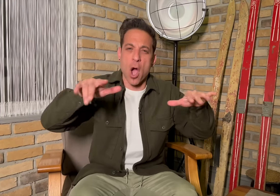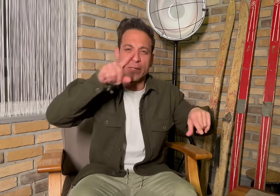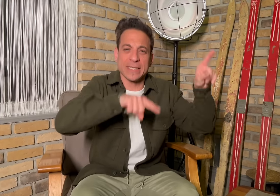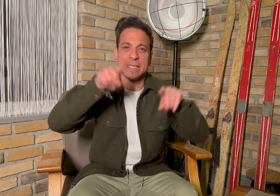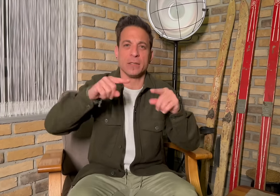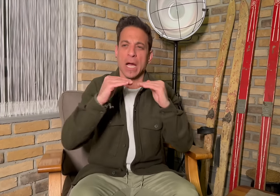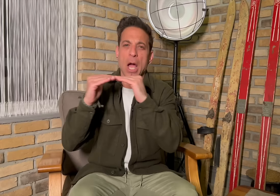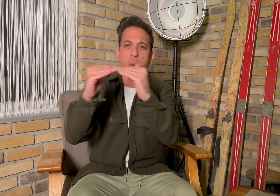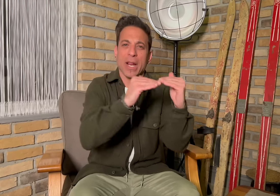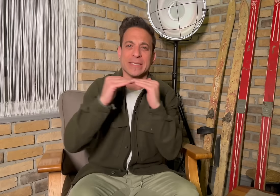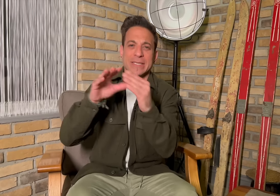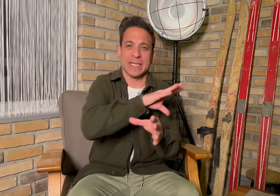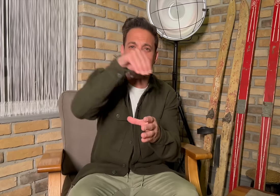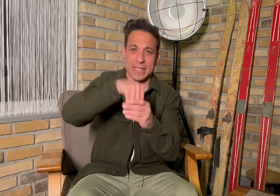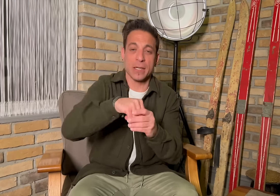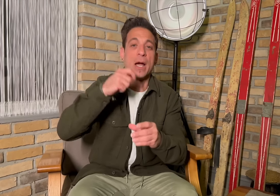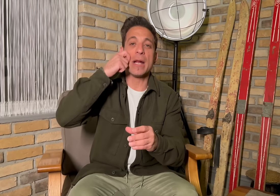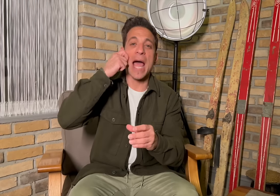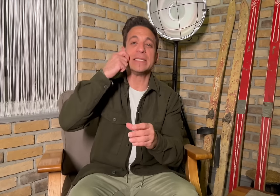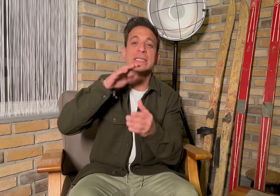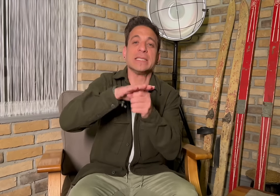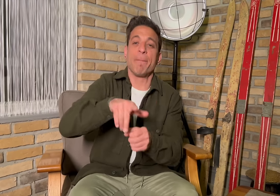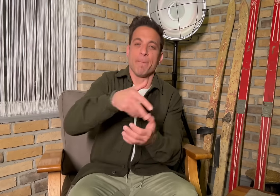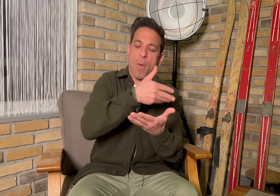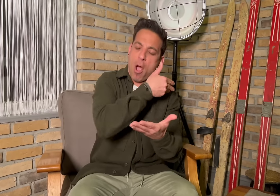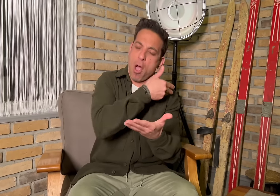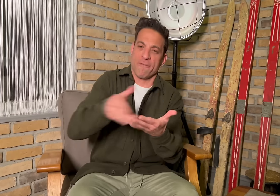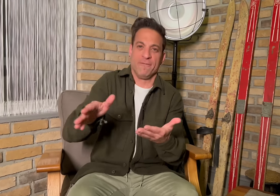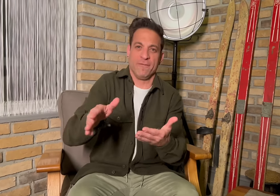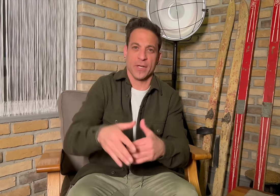there is diversity and equality. There is no room for racism.